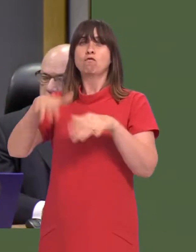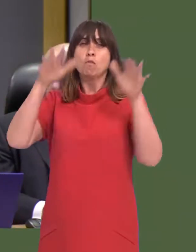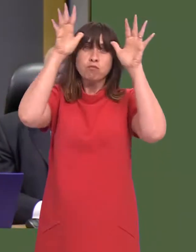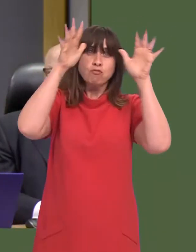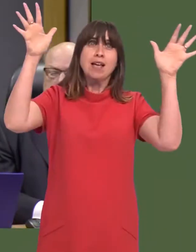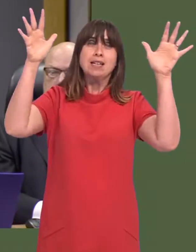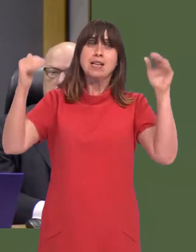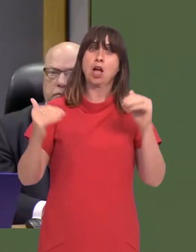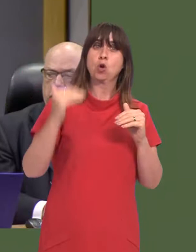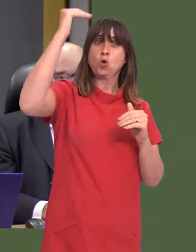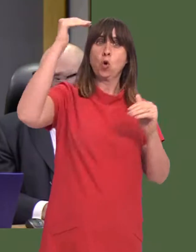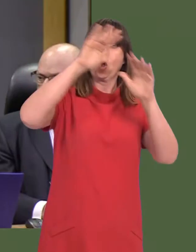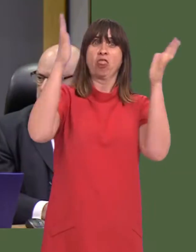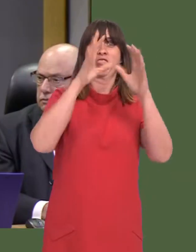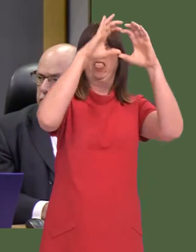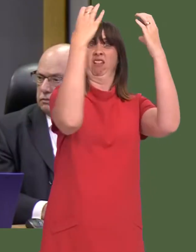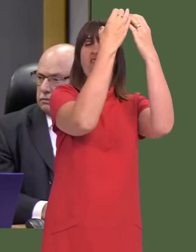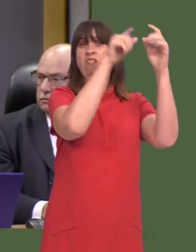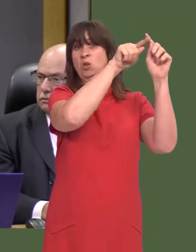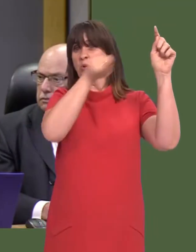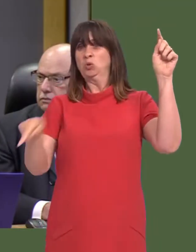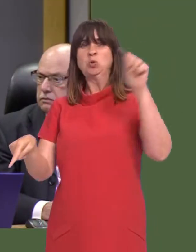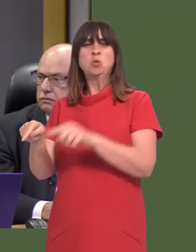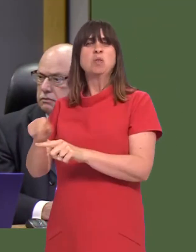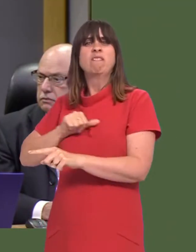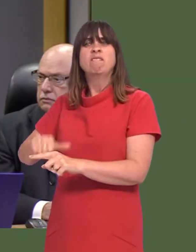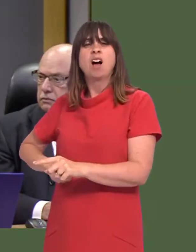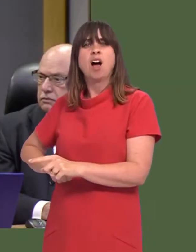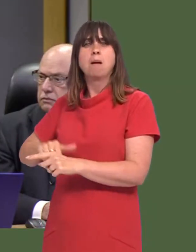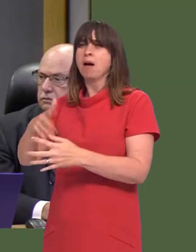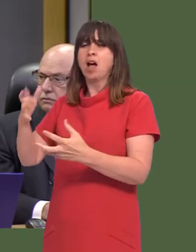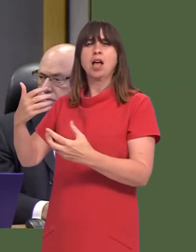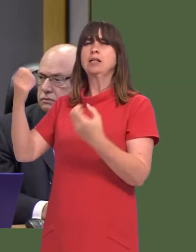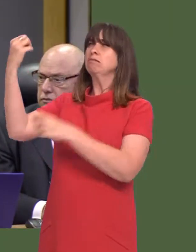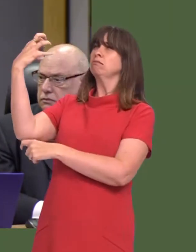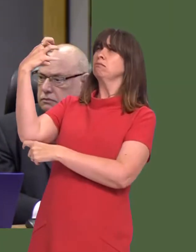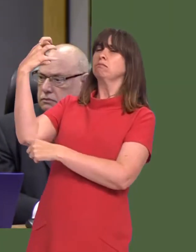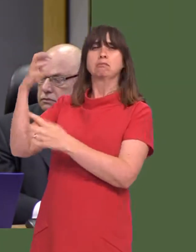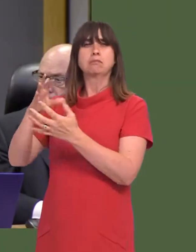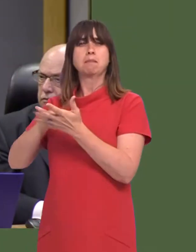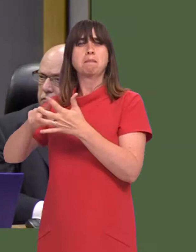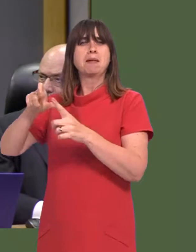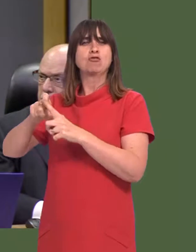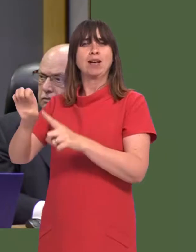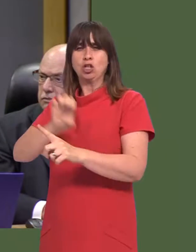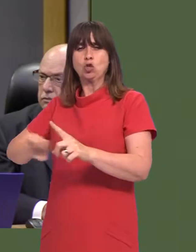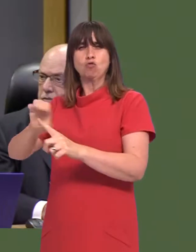farming reindeer in the Arctic Circle all the way down to farmers in the Mediterranean growing olives.í Janet Finch-Saunders: How are you, therefore,